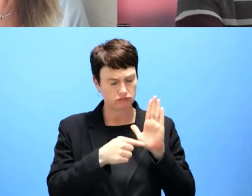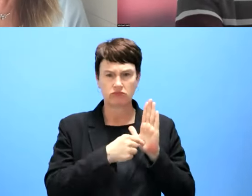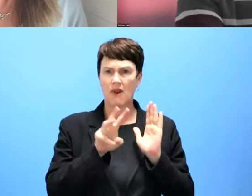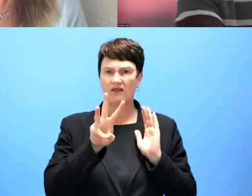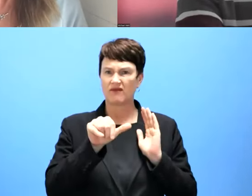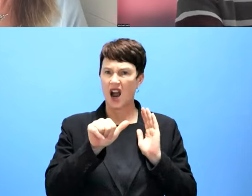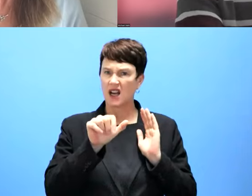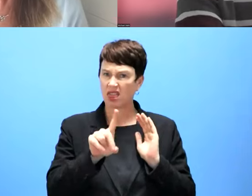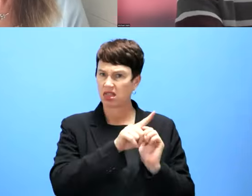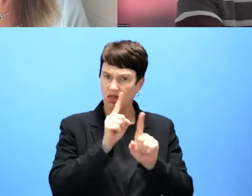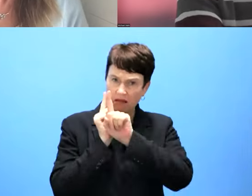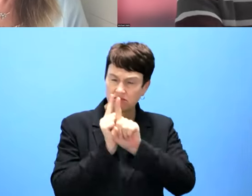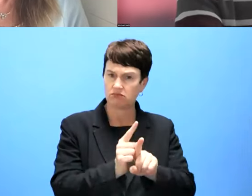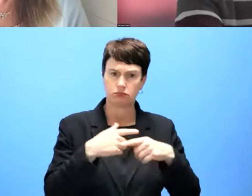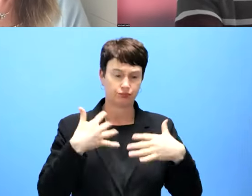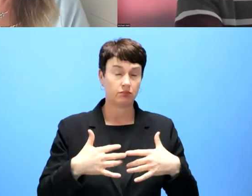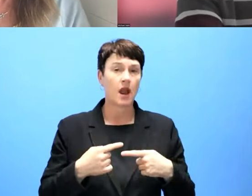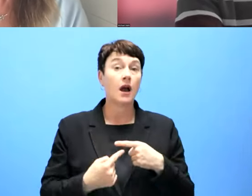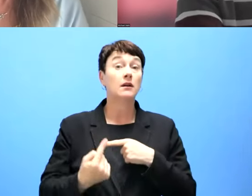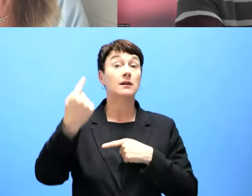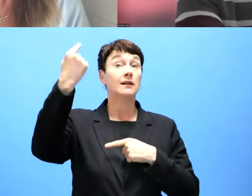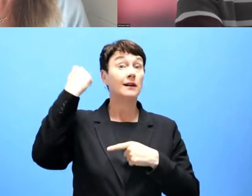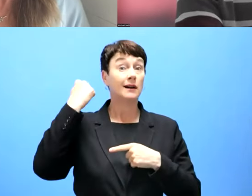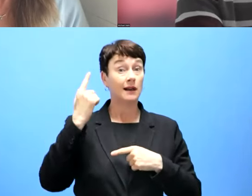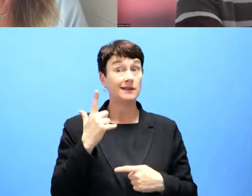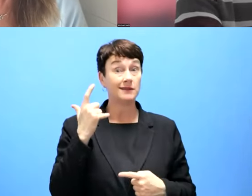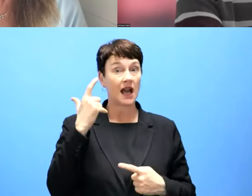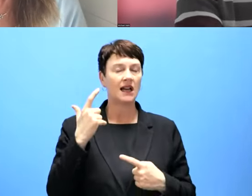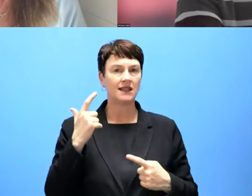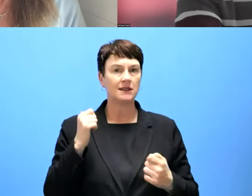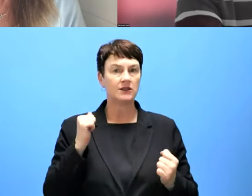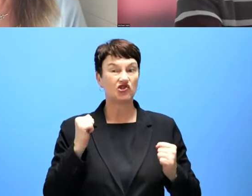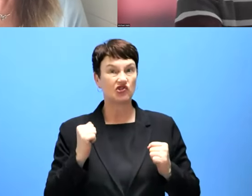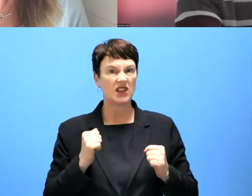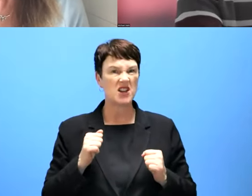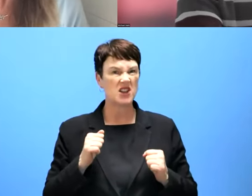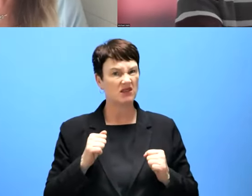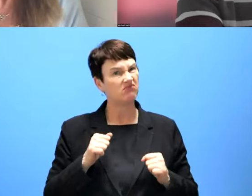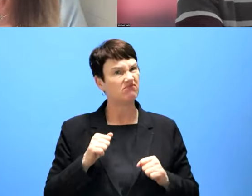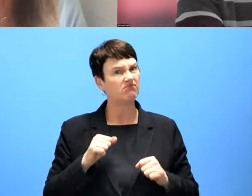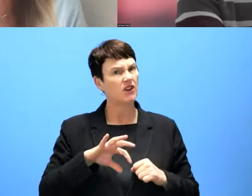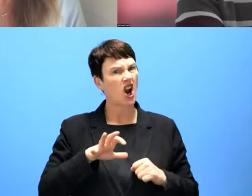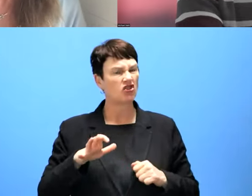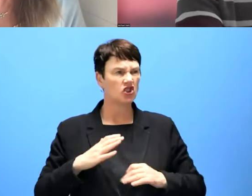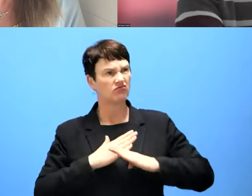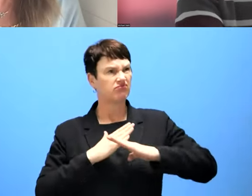we had a lot of pushback. When it started rolling, many things can be improved,